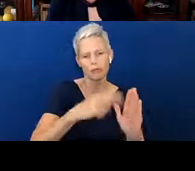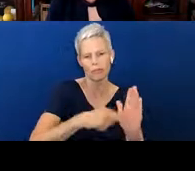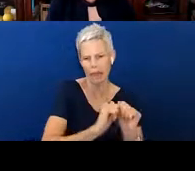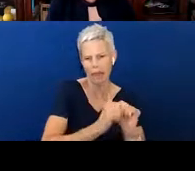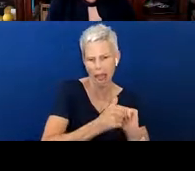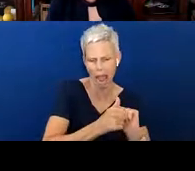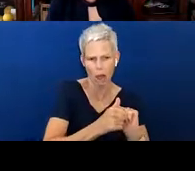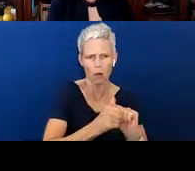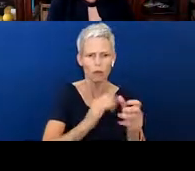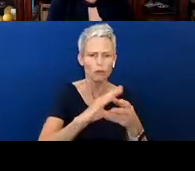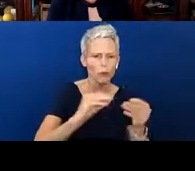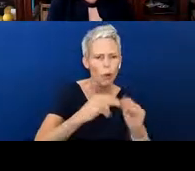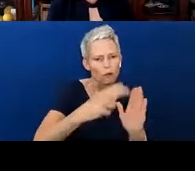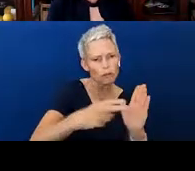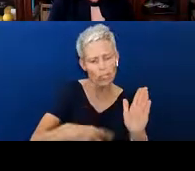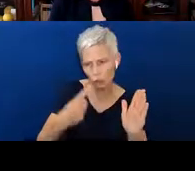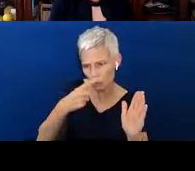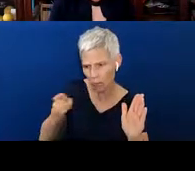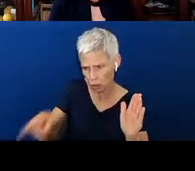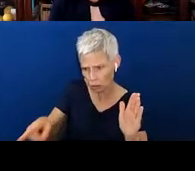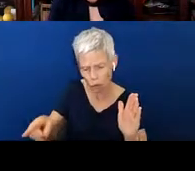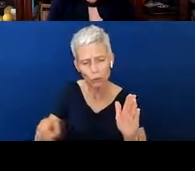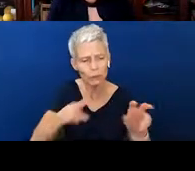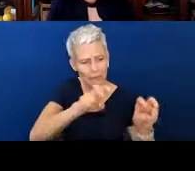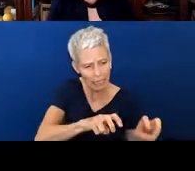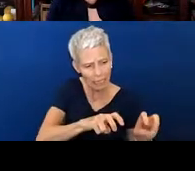is the one we're talking about right now. Let's talk about cats for a little bit.”